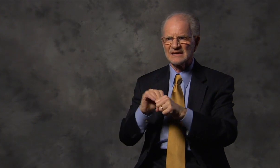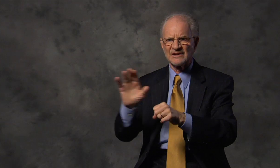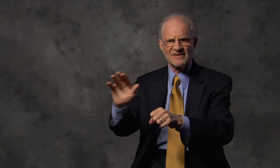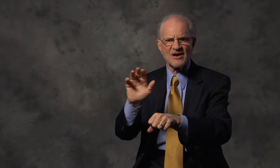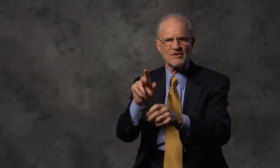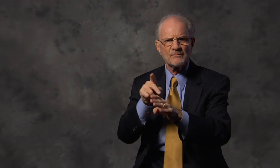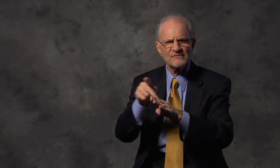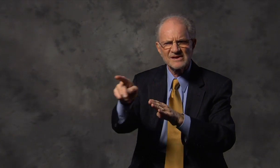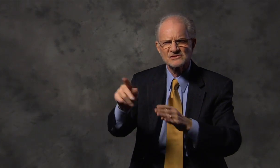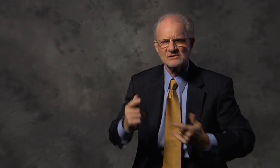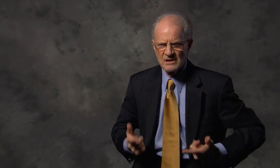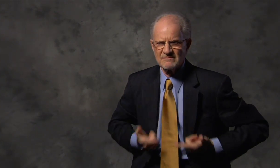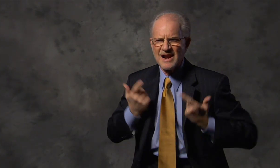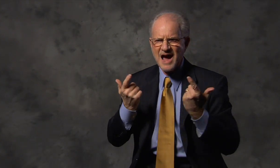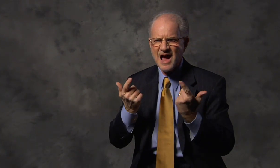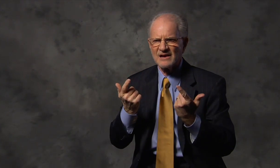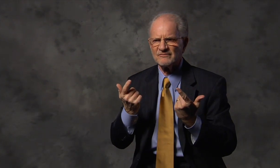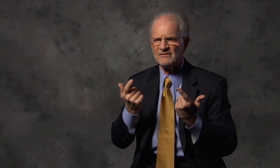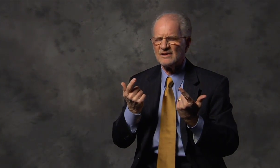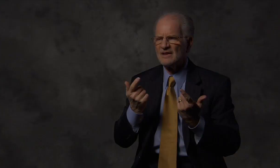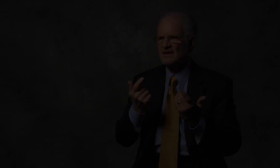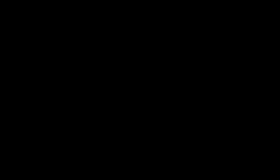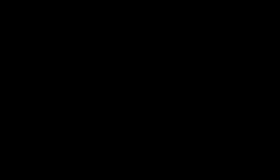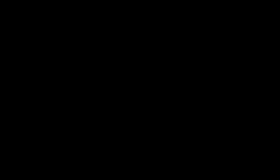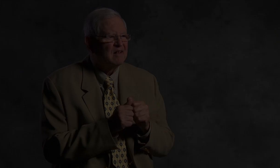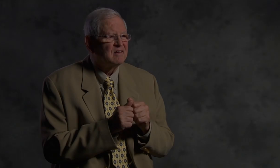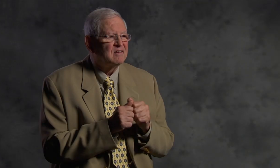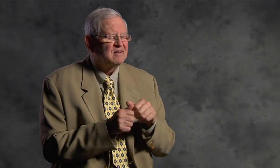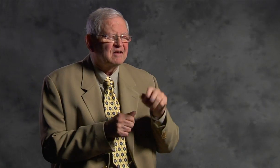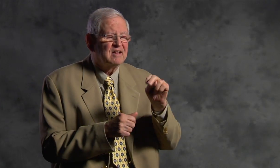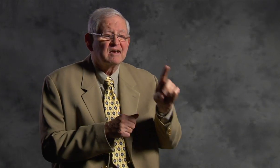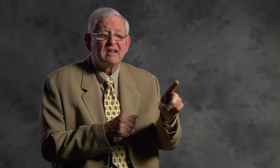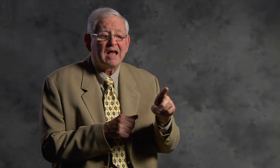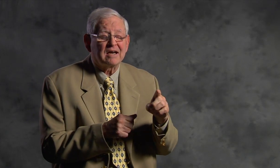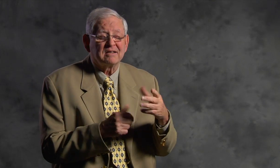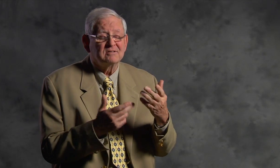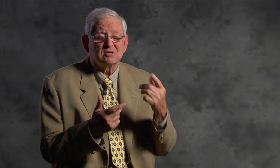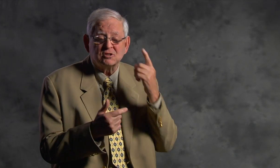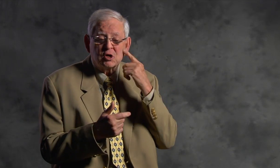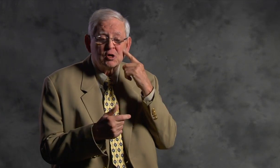independent in their professional lives.